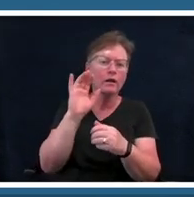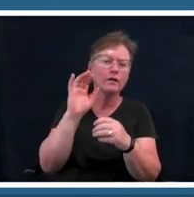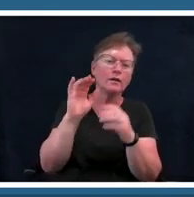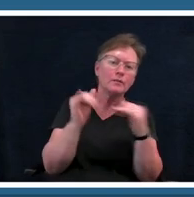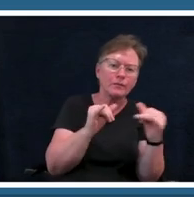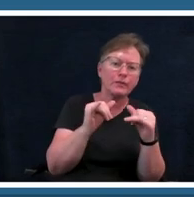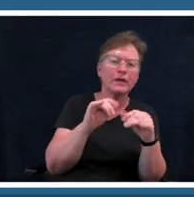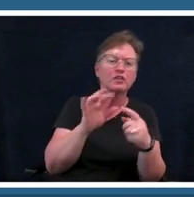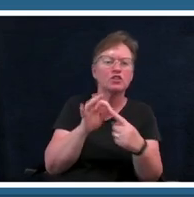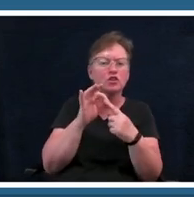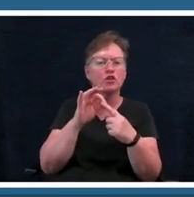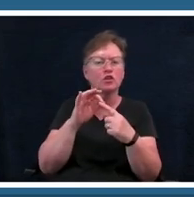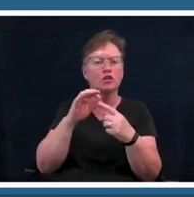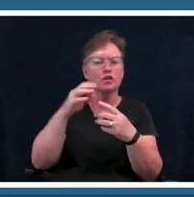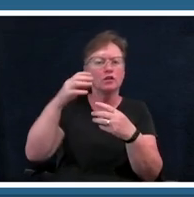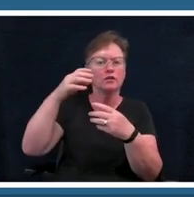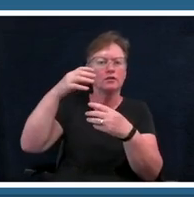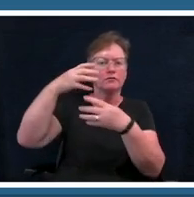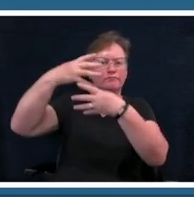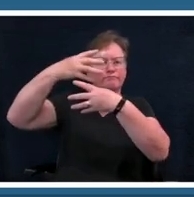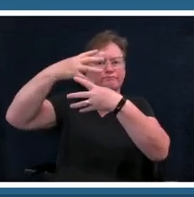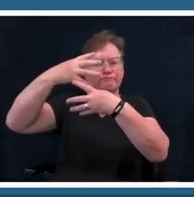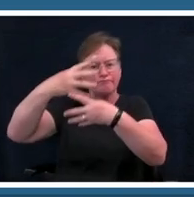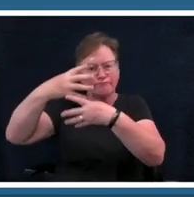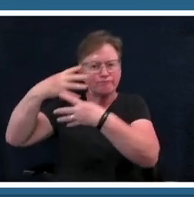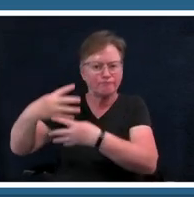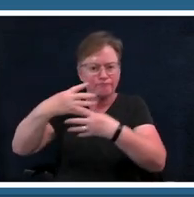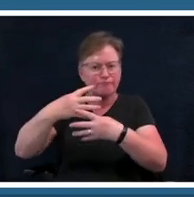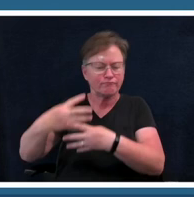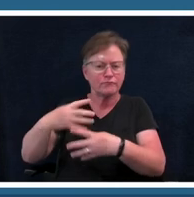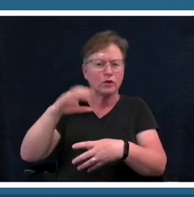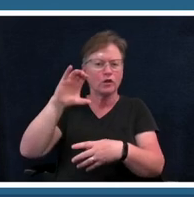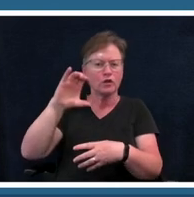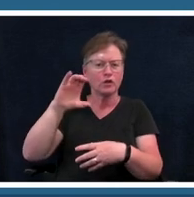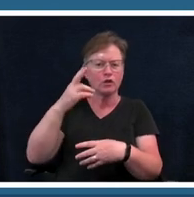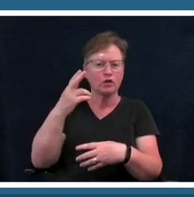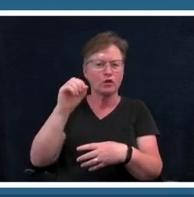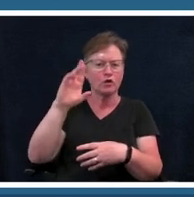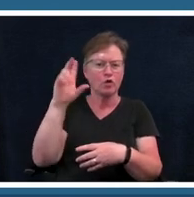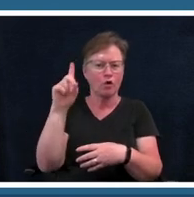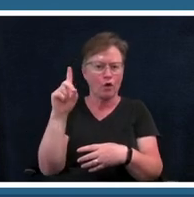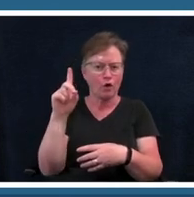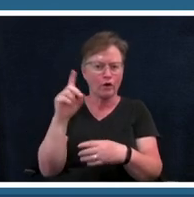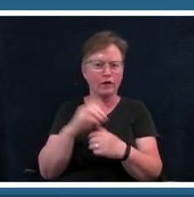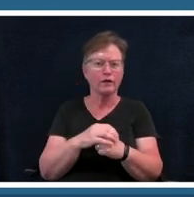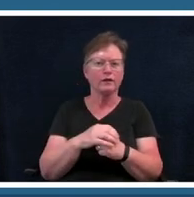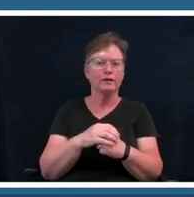four chord and the five four so they repeat in certain sections so if you